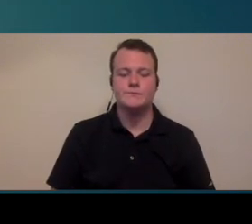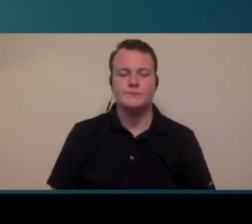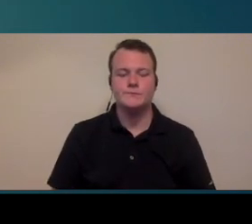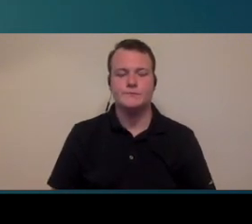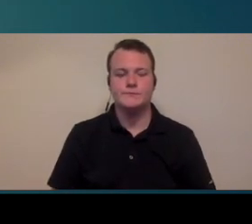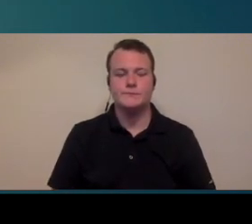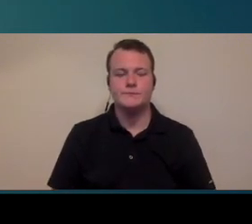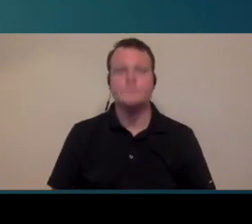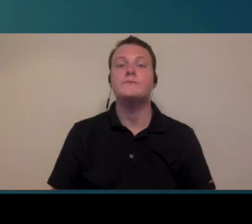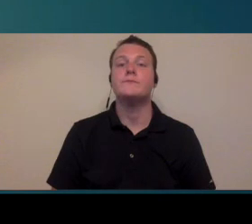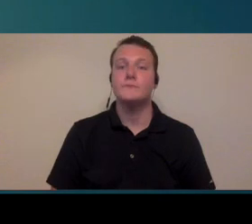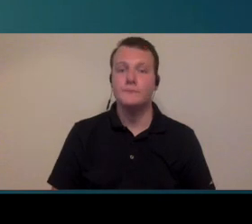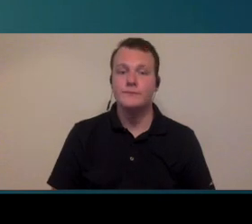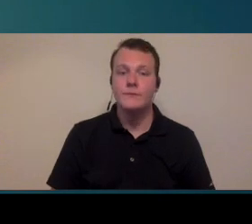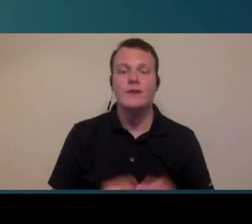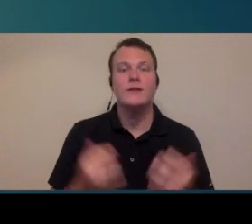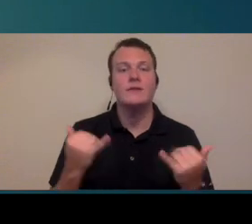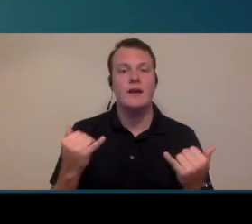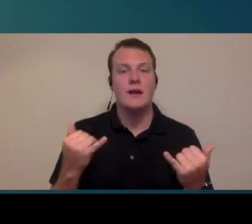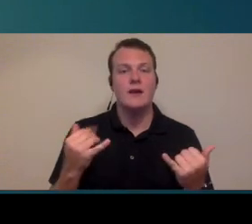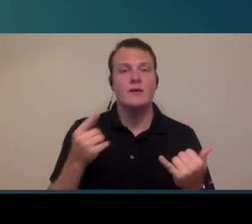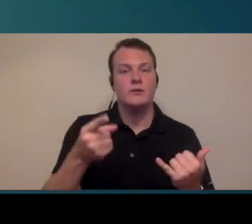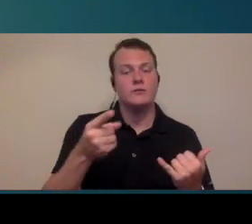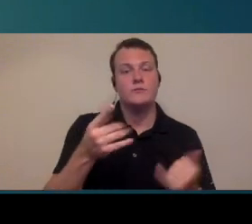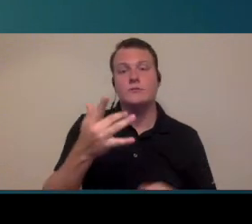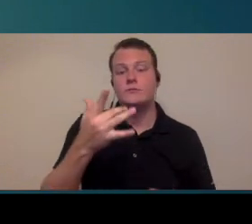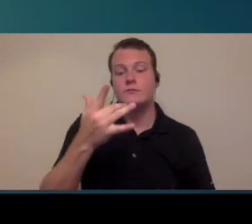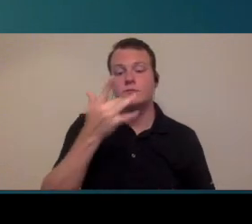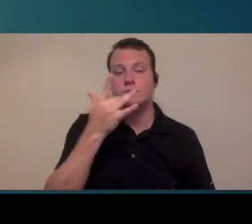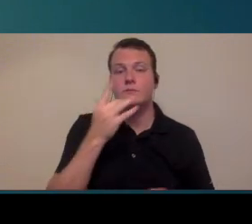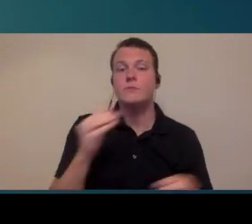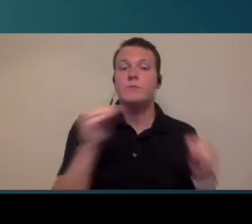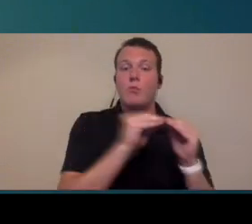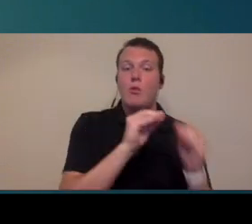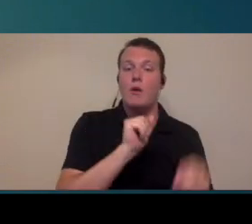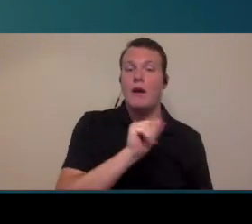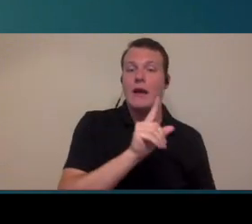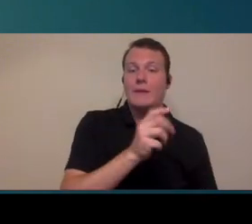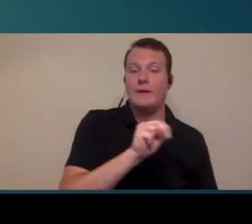then the question would be would you and they're gonna have more administrative